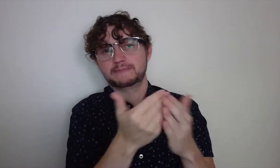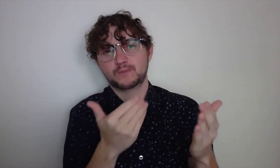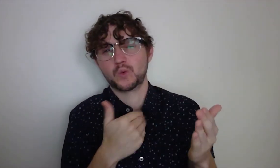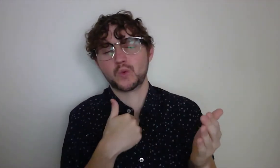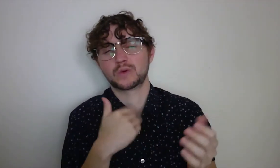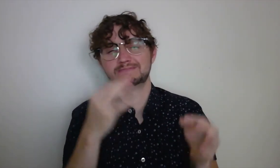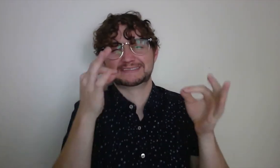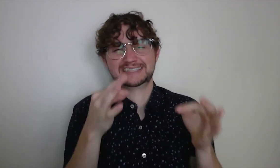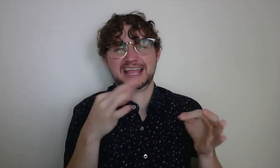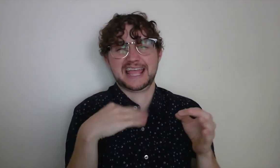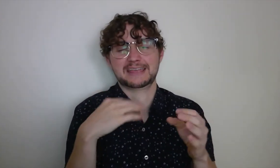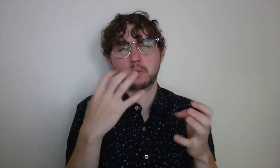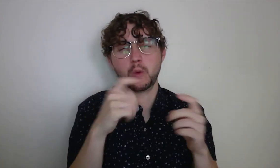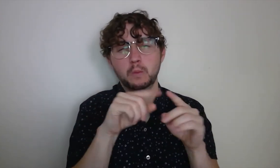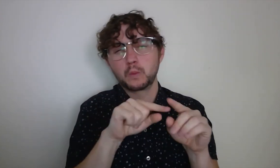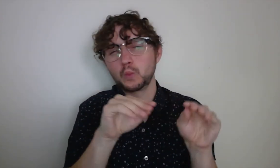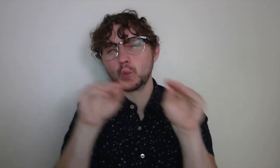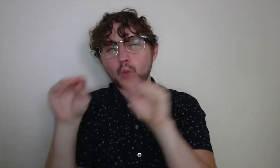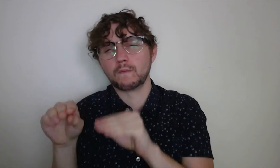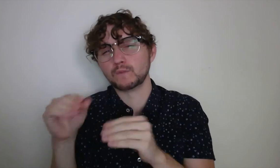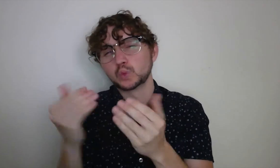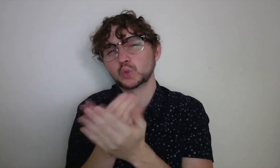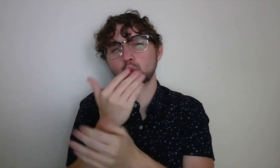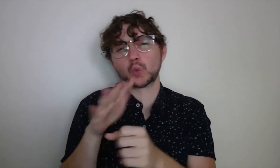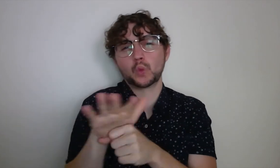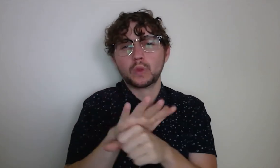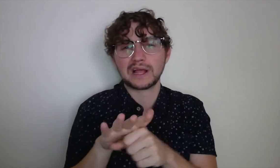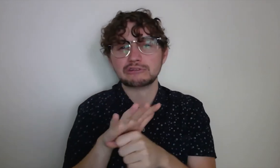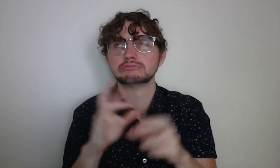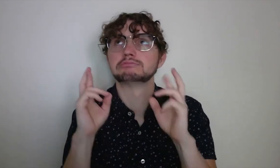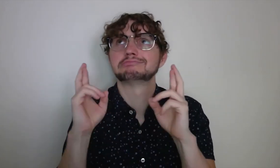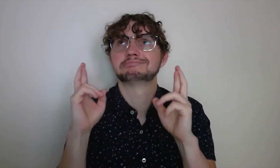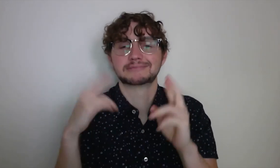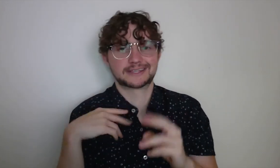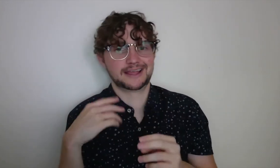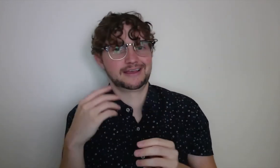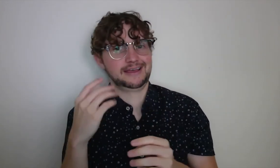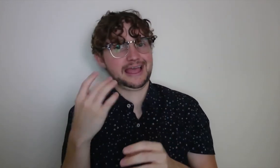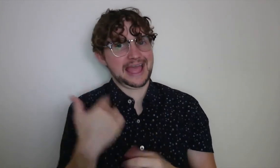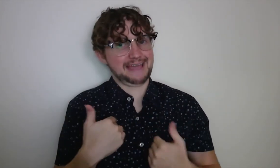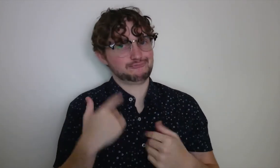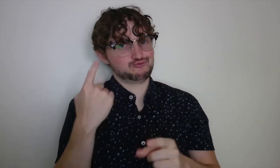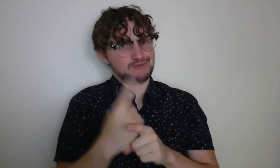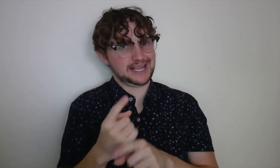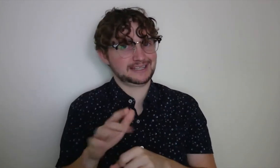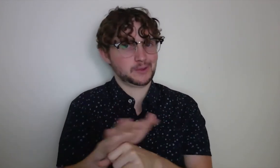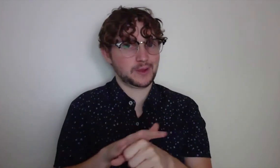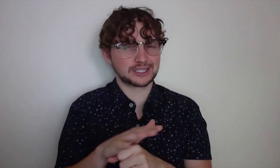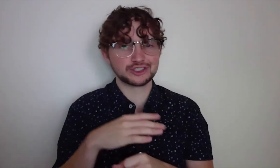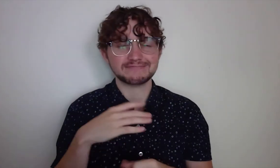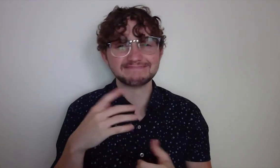took my images from the evening before it didn't feel optimal. I hope to find a